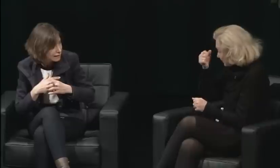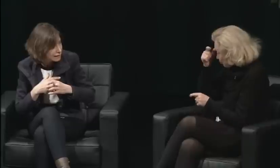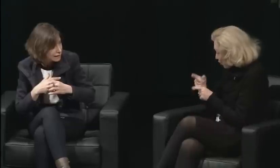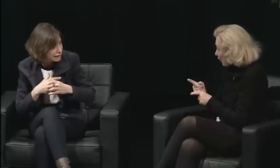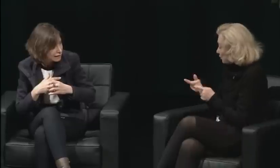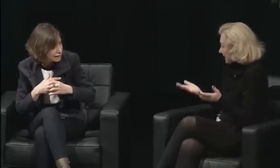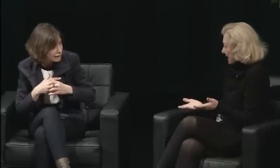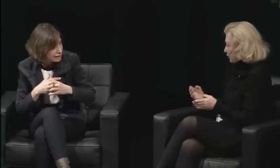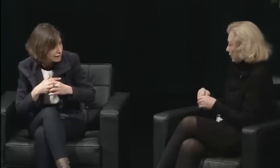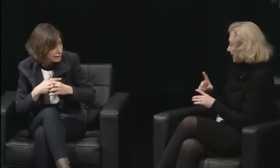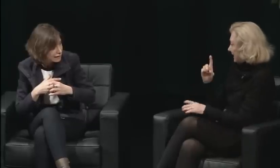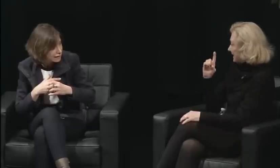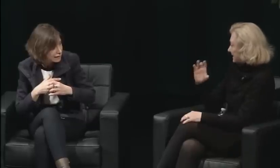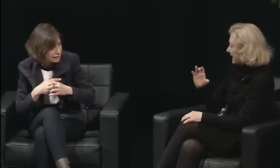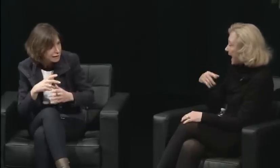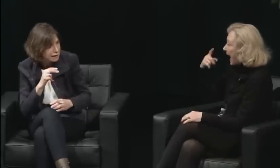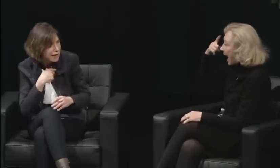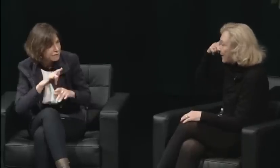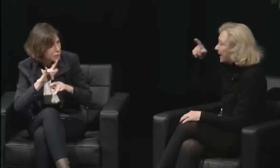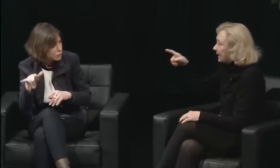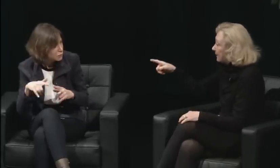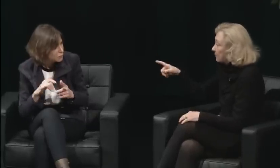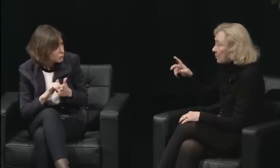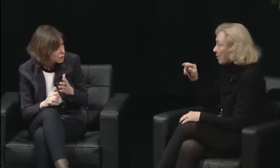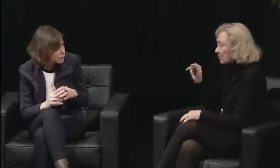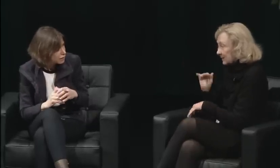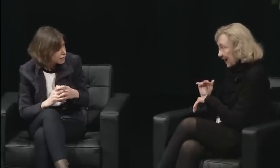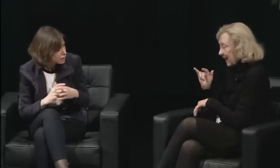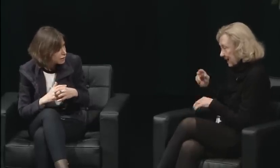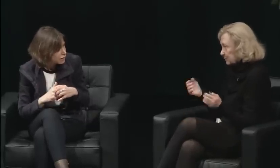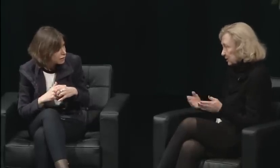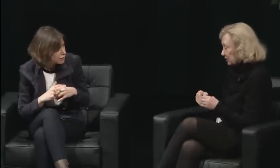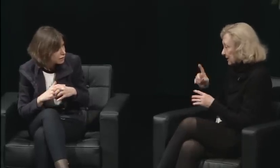I worked with the council, and that was the faculty and staff,